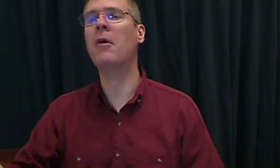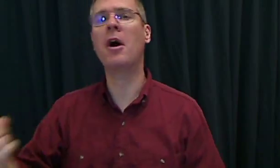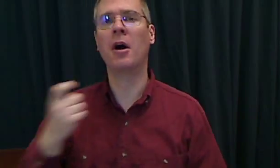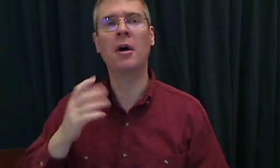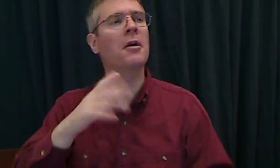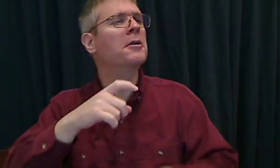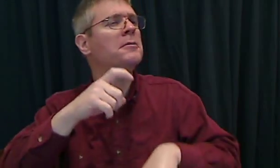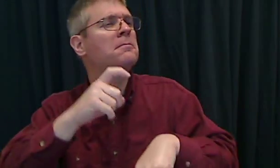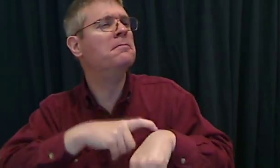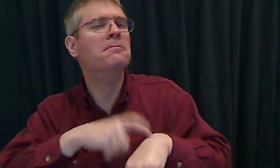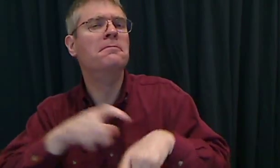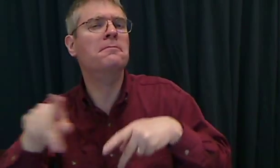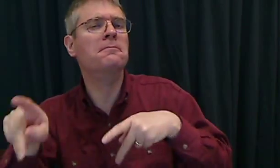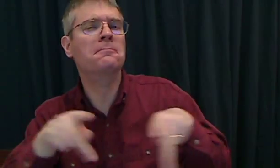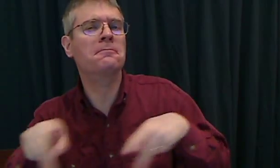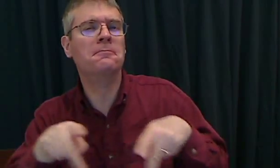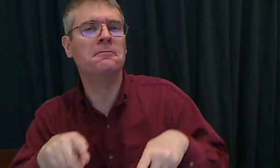If someone asks "what time is the party?"